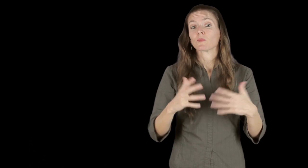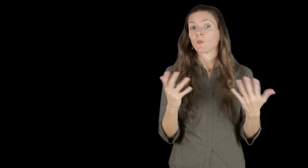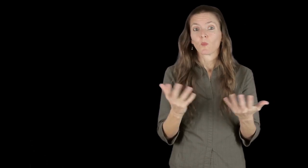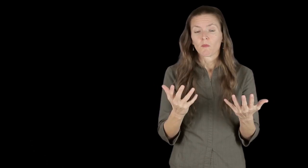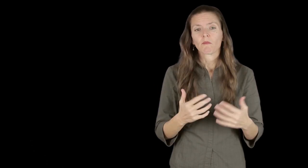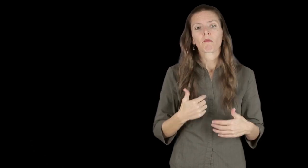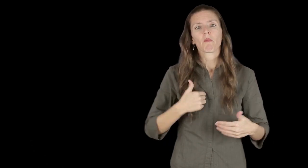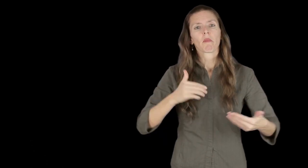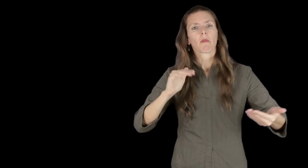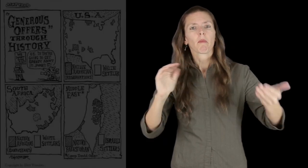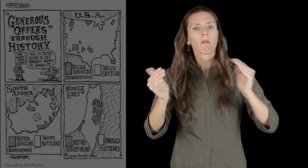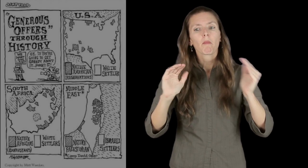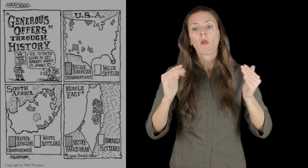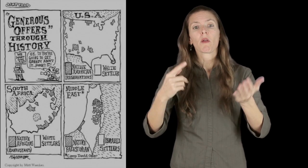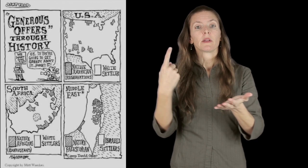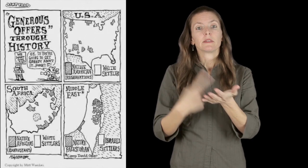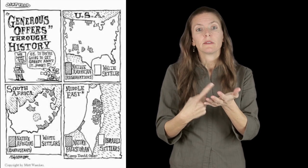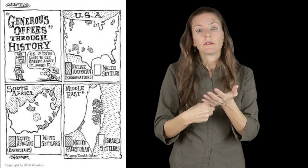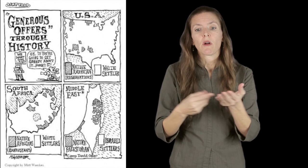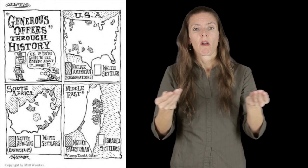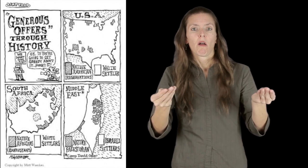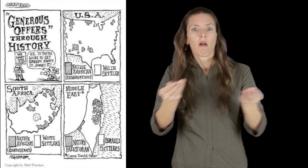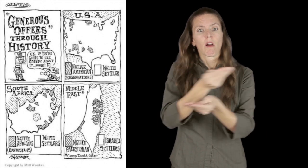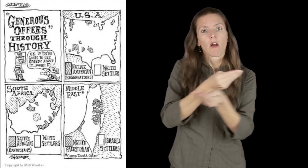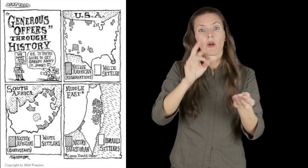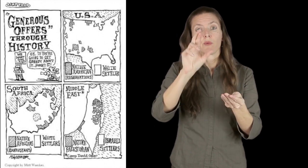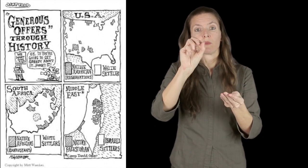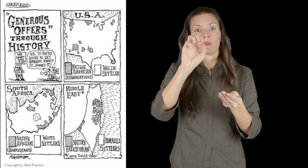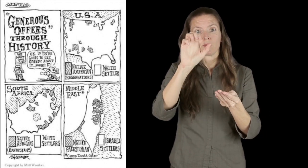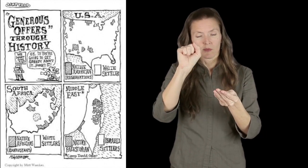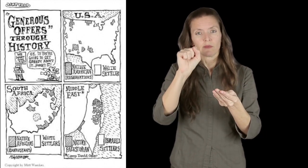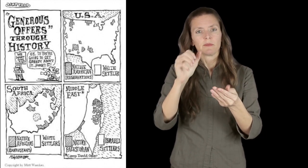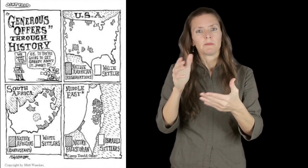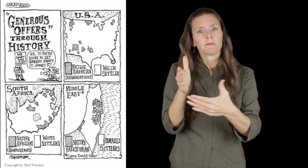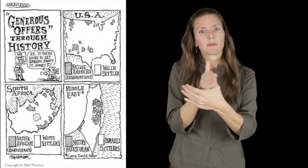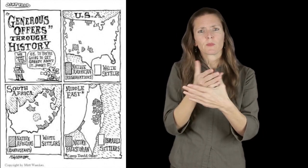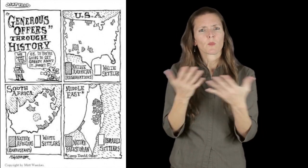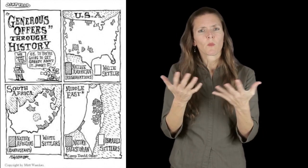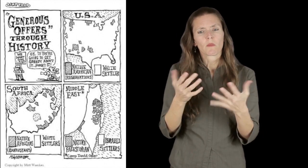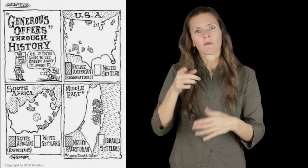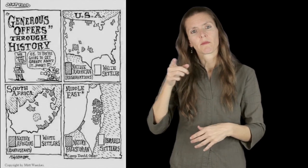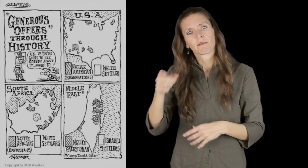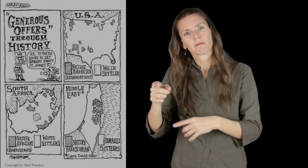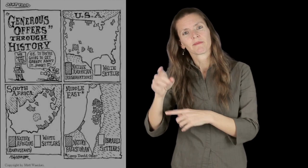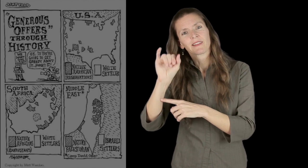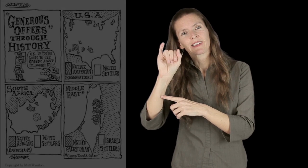[On left of screen - Image description: There are four boxes. The first box depicts "Generous Offers" Through History. A person is holding up a sign, "We want land". Another person is seen storming off, saying "Ok, if you're going to get greedy about it... Forget it!" The second box: A map of the USA with very few partially shaded areas (showing the locations of Native American reservations) as opposed to "White Settlers" which has pretty much the whole map. Third box: South Africa, with Native Africans (Bantustans) and White Settlers. There's very little land for Bantusans.